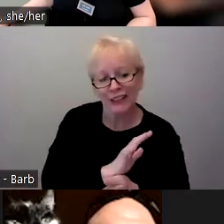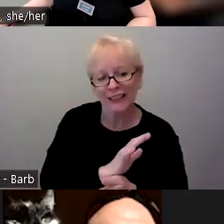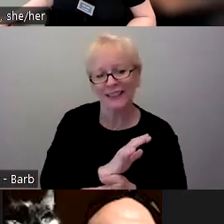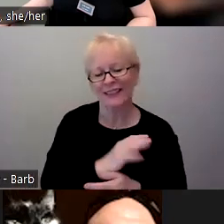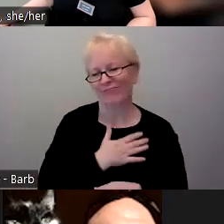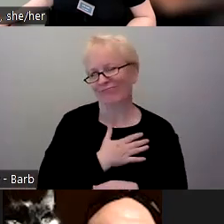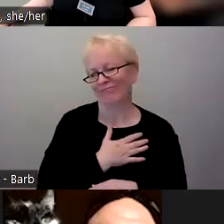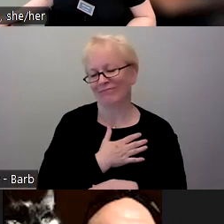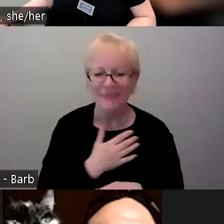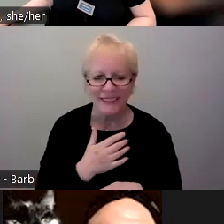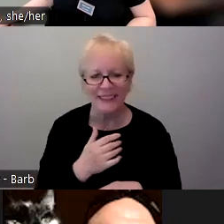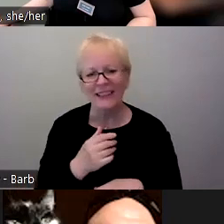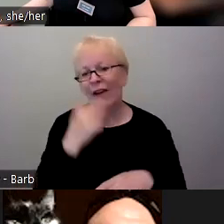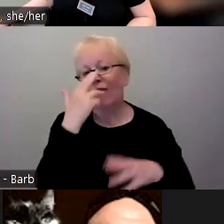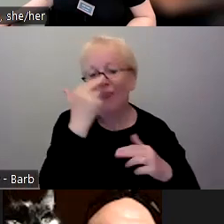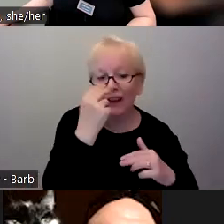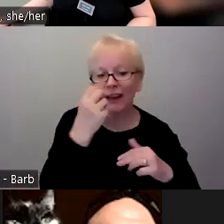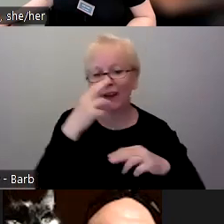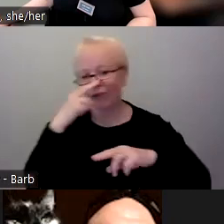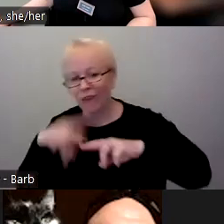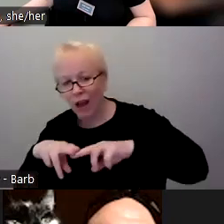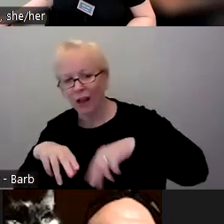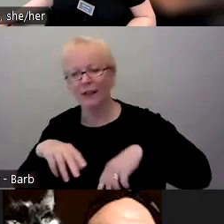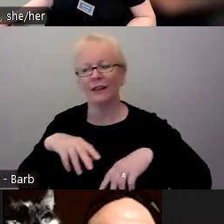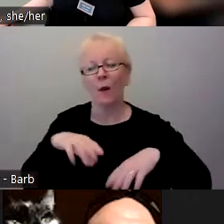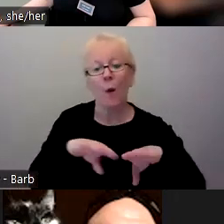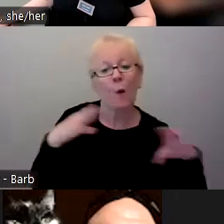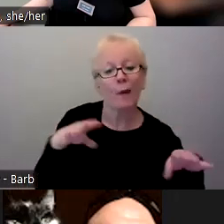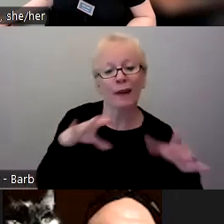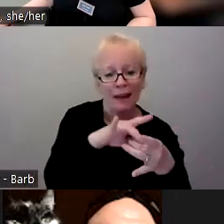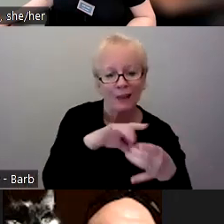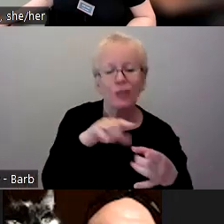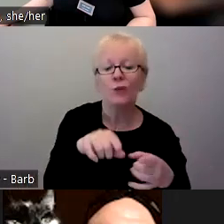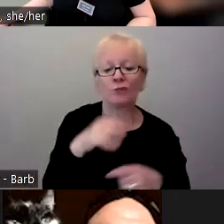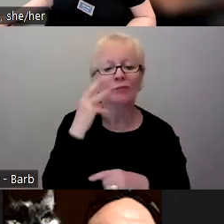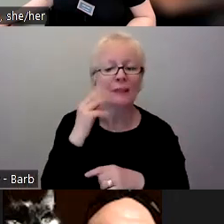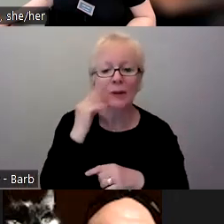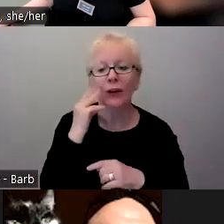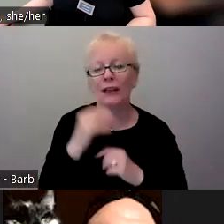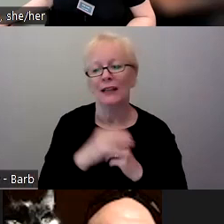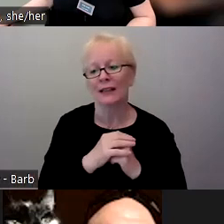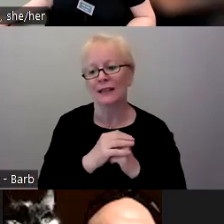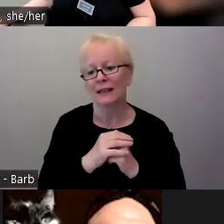fun, funny, you speak open connections that you experienced? Love a good excuse for workday whine and cheese."